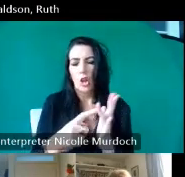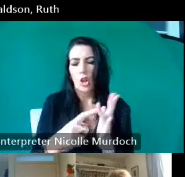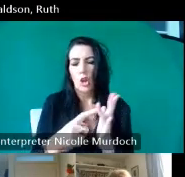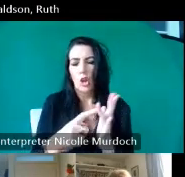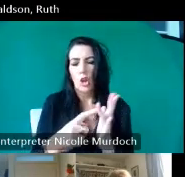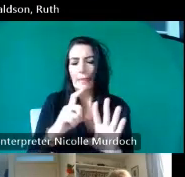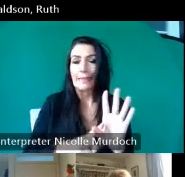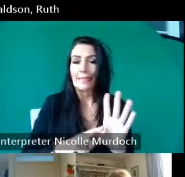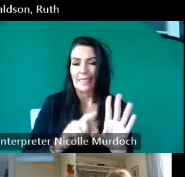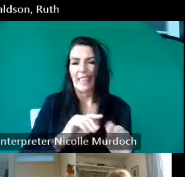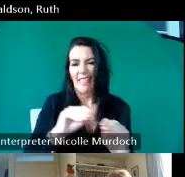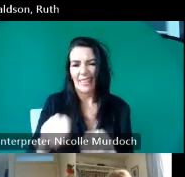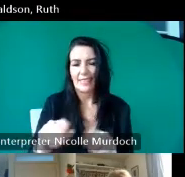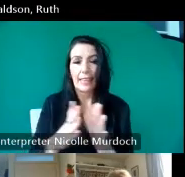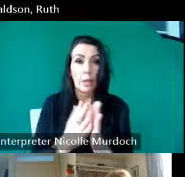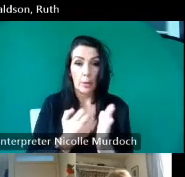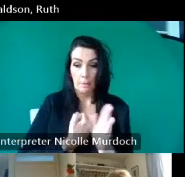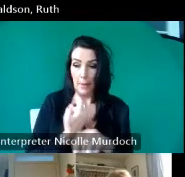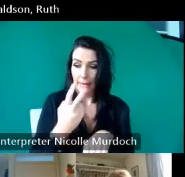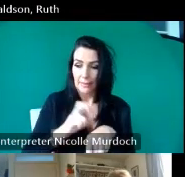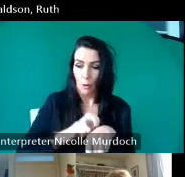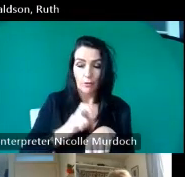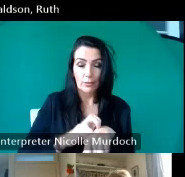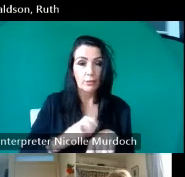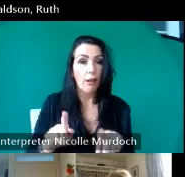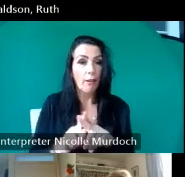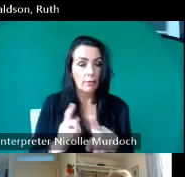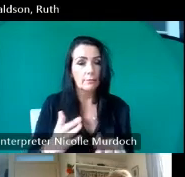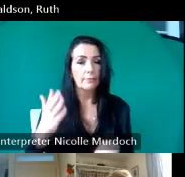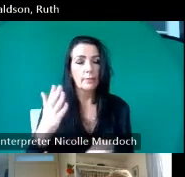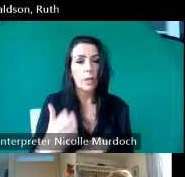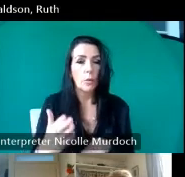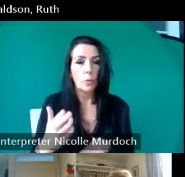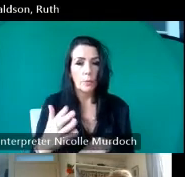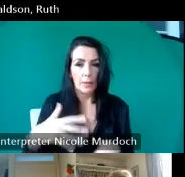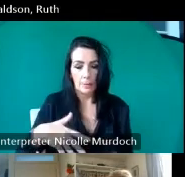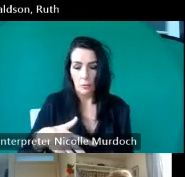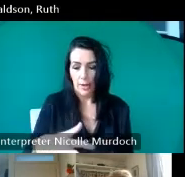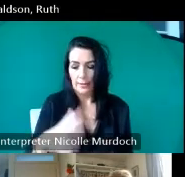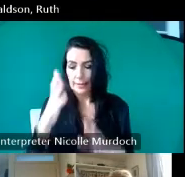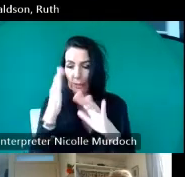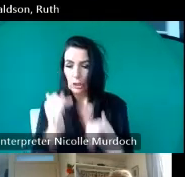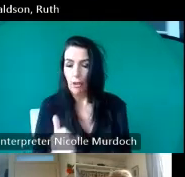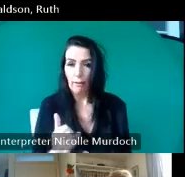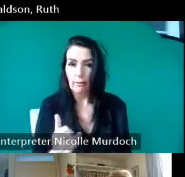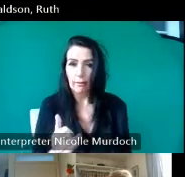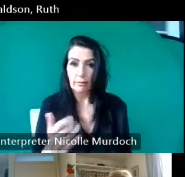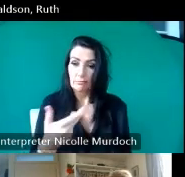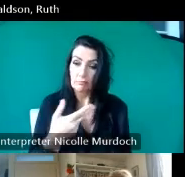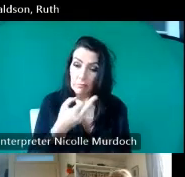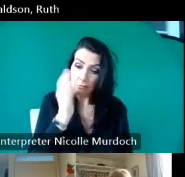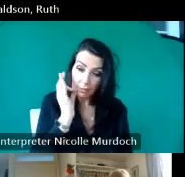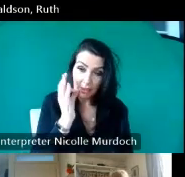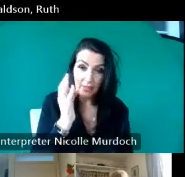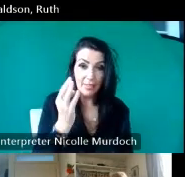doctor and when I went for my um pregnancy check he would offer me a cap afterwards and he would